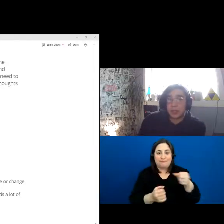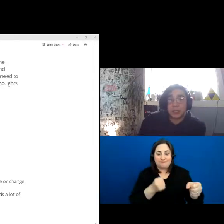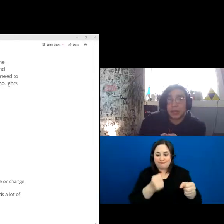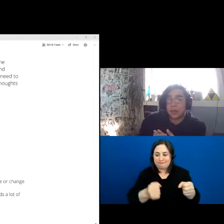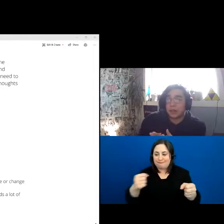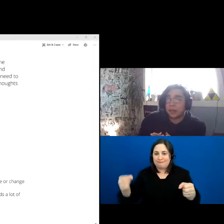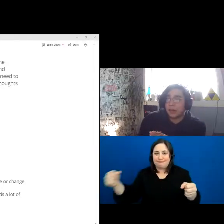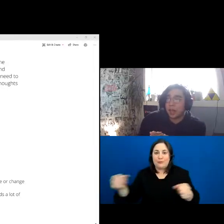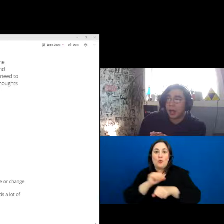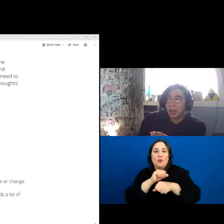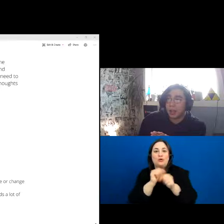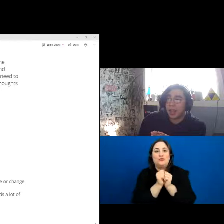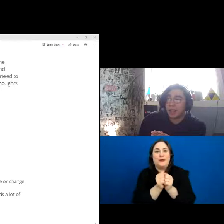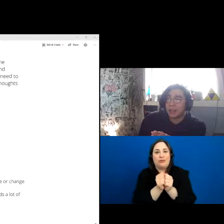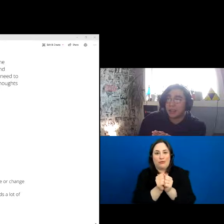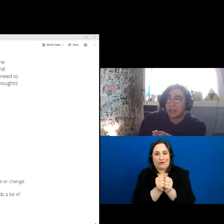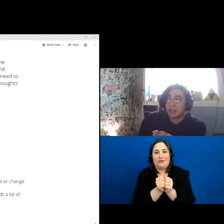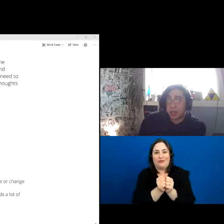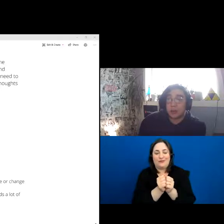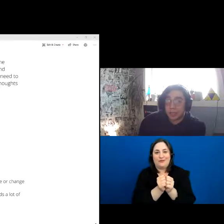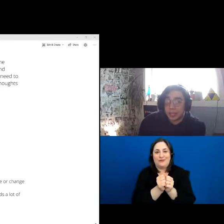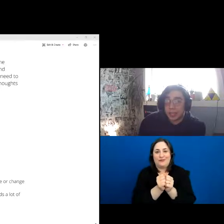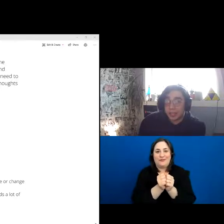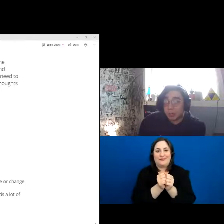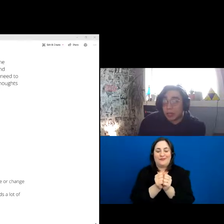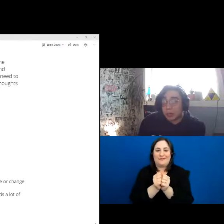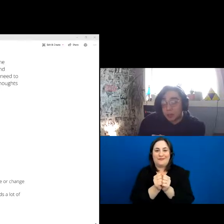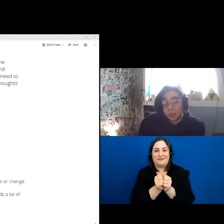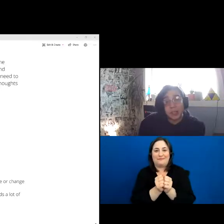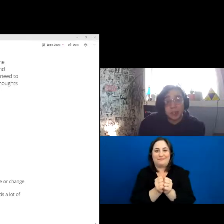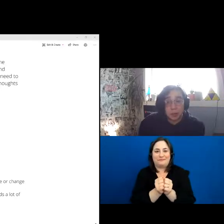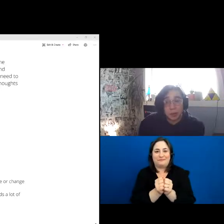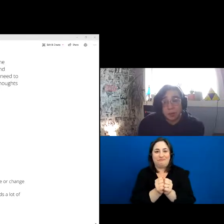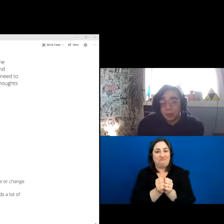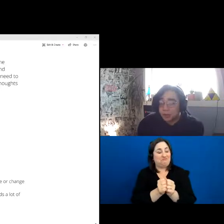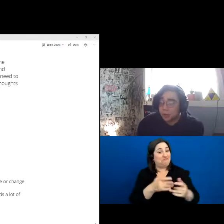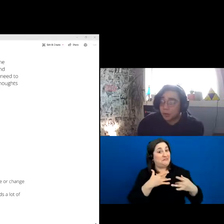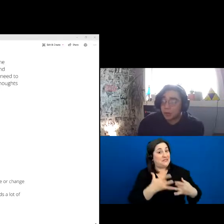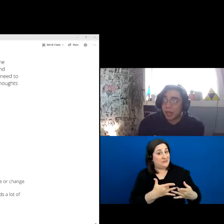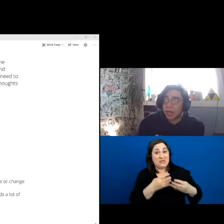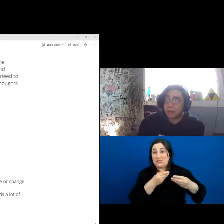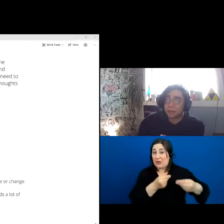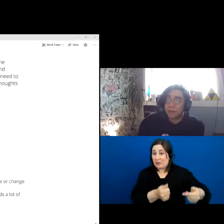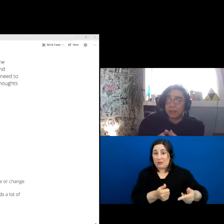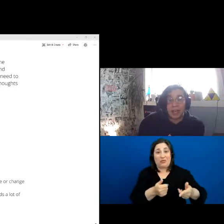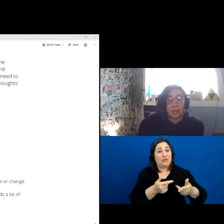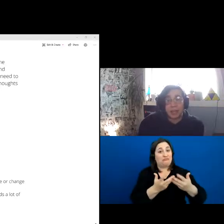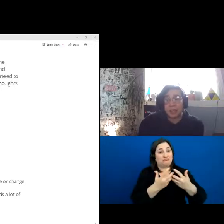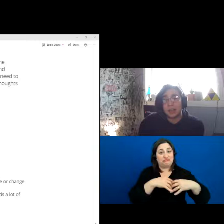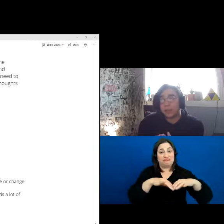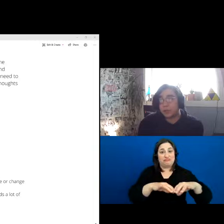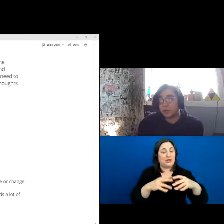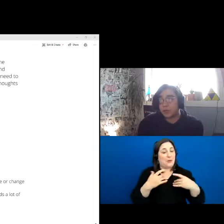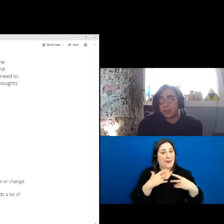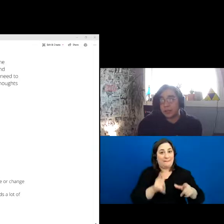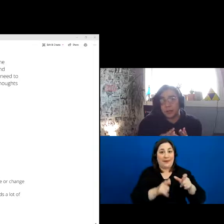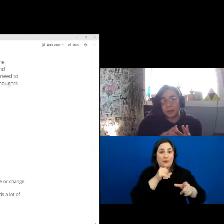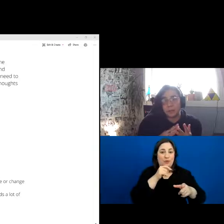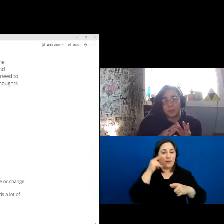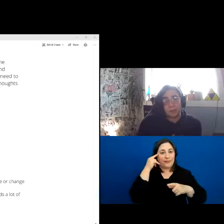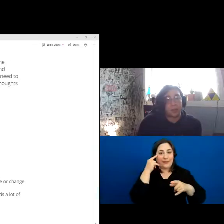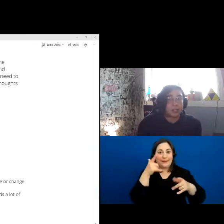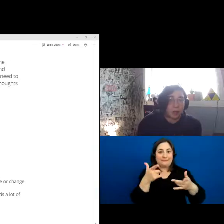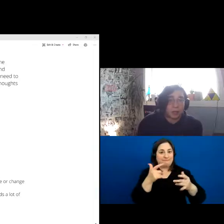together, and generally it runs really smooth. You have like minded individuals covering a topic